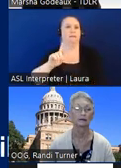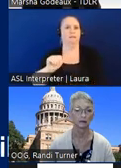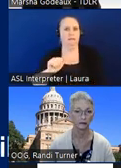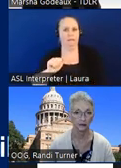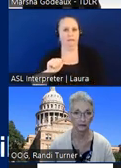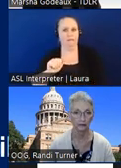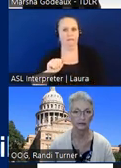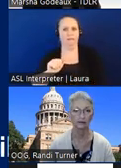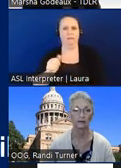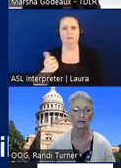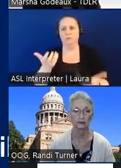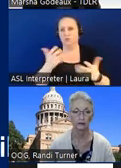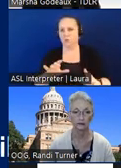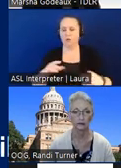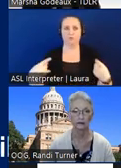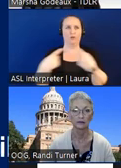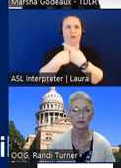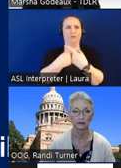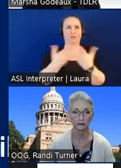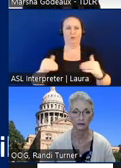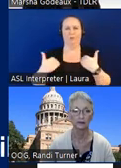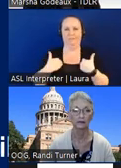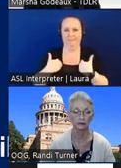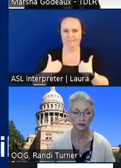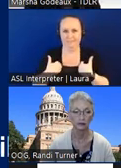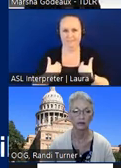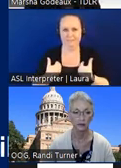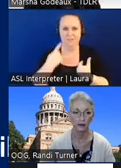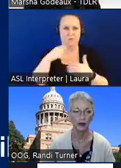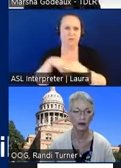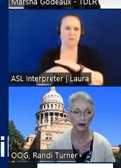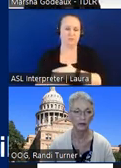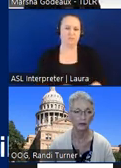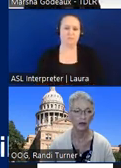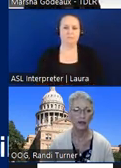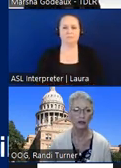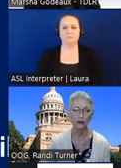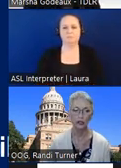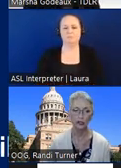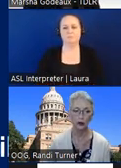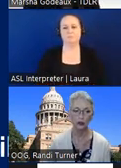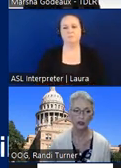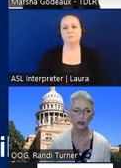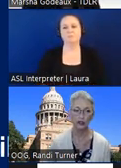and contradict what they already have out there for accessibility okay another related question